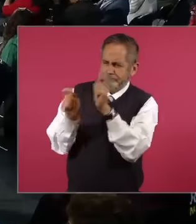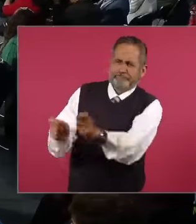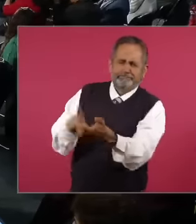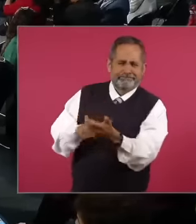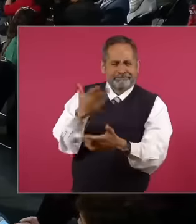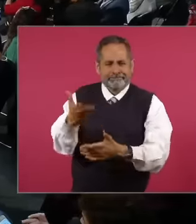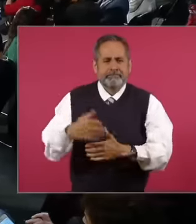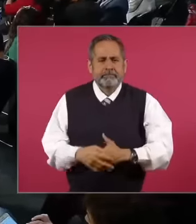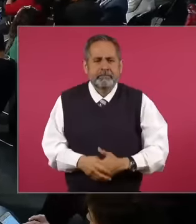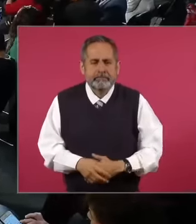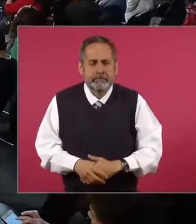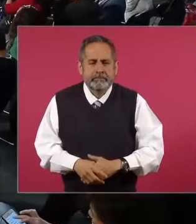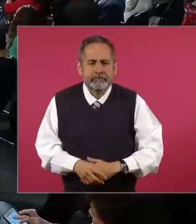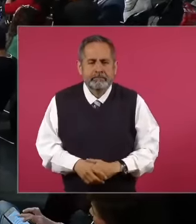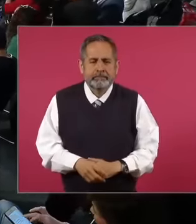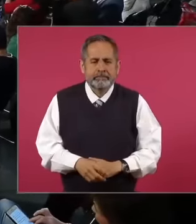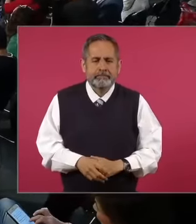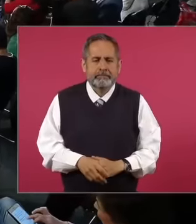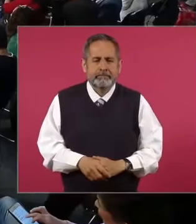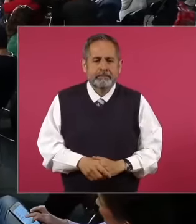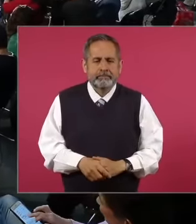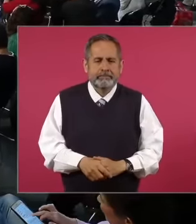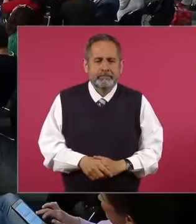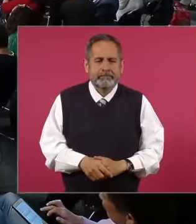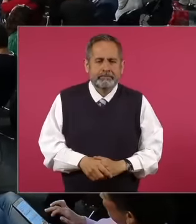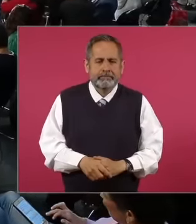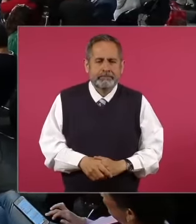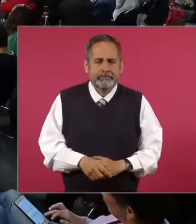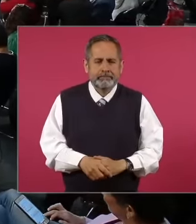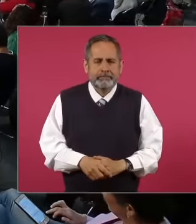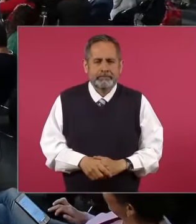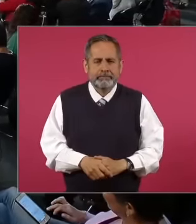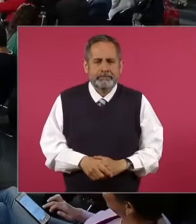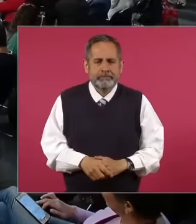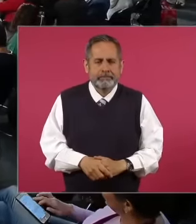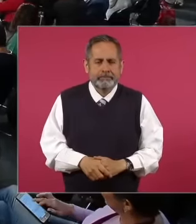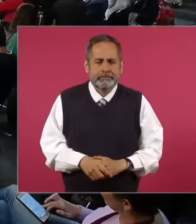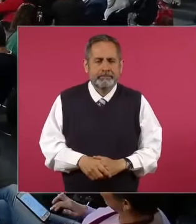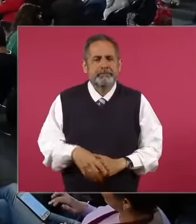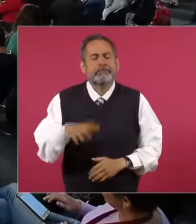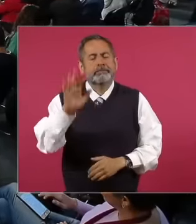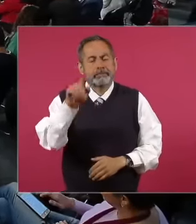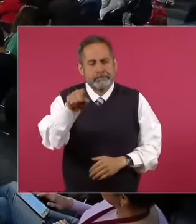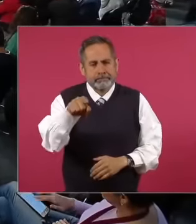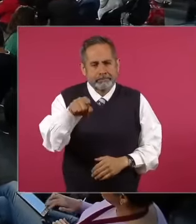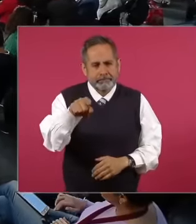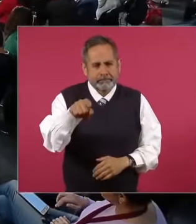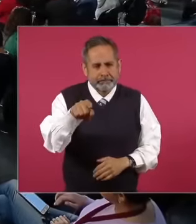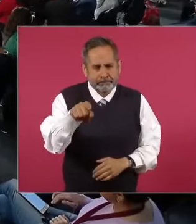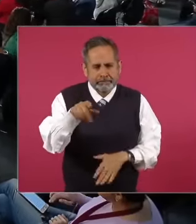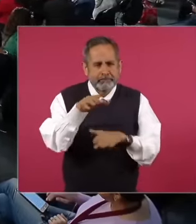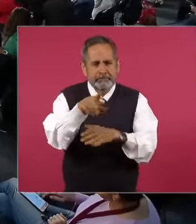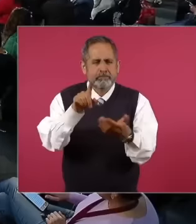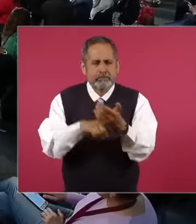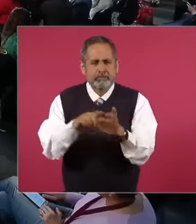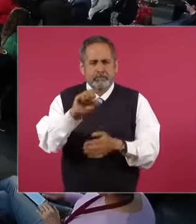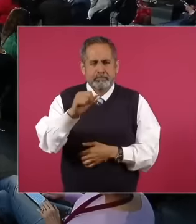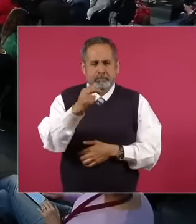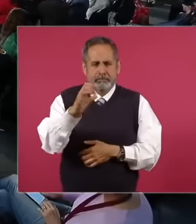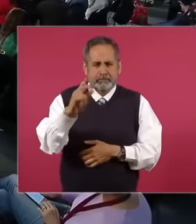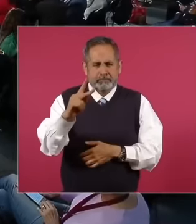what did they talk about president meeting right yesterday Oh this one about issues of the Treasury